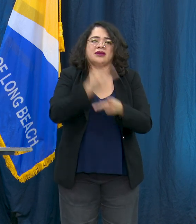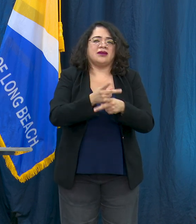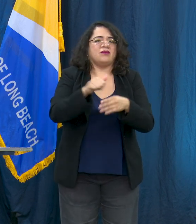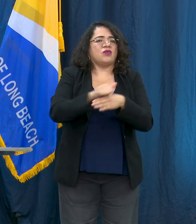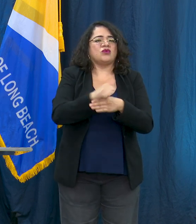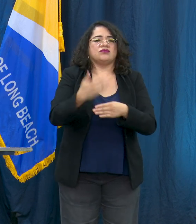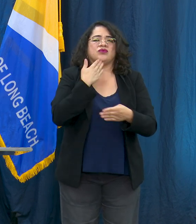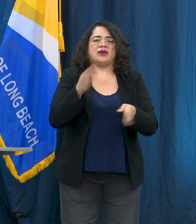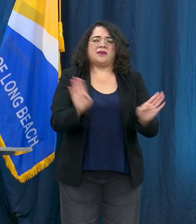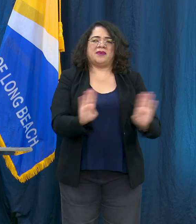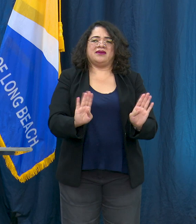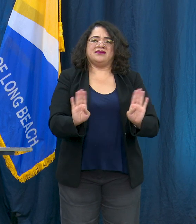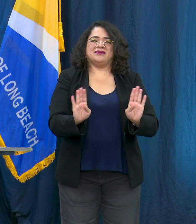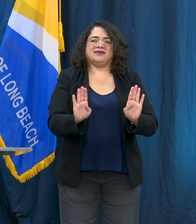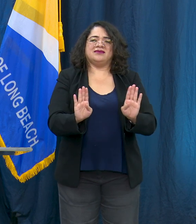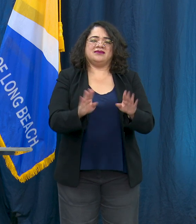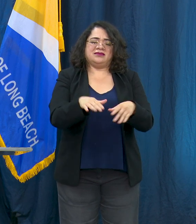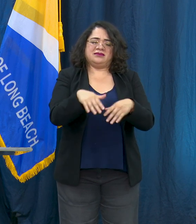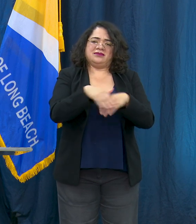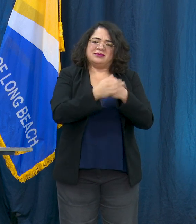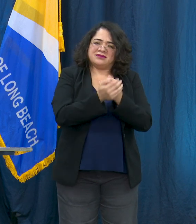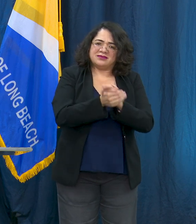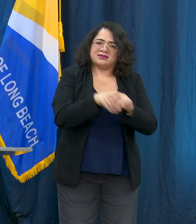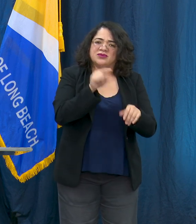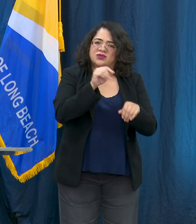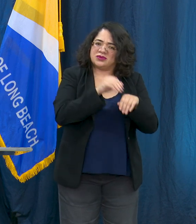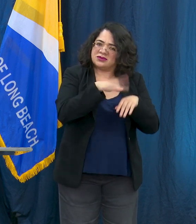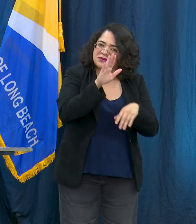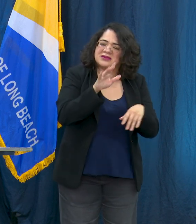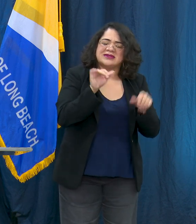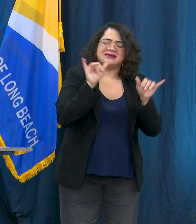we want you to make sure that if you have symptoms or you believe you've